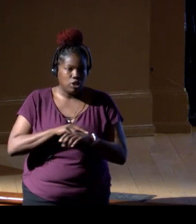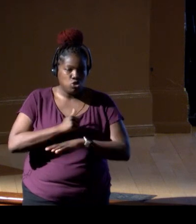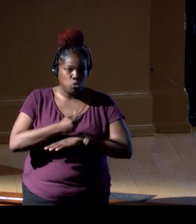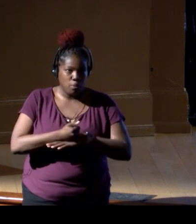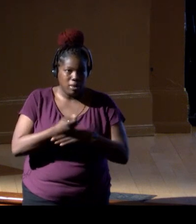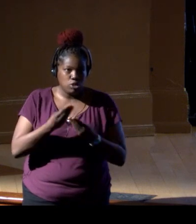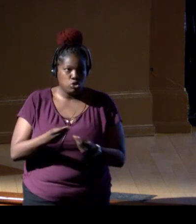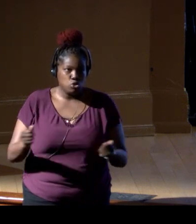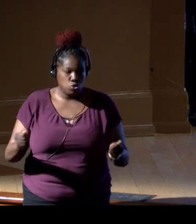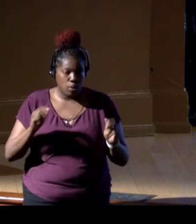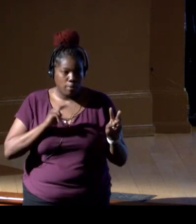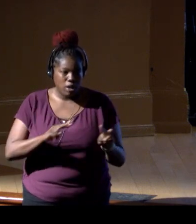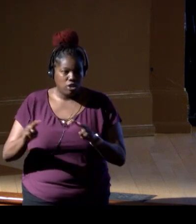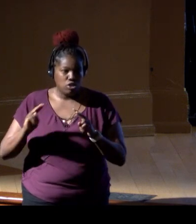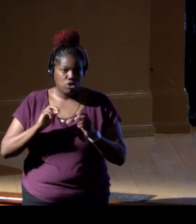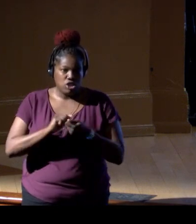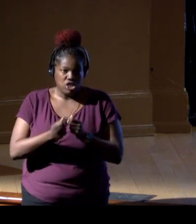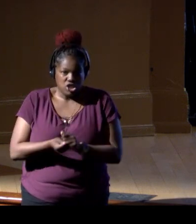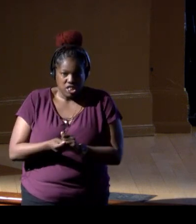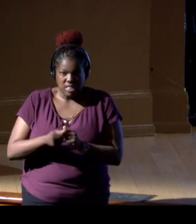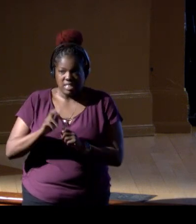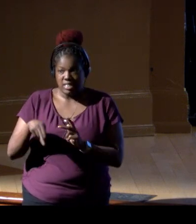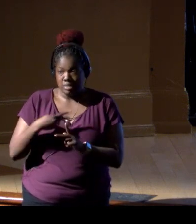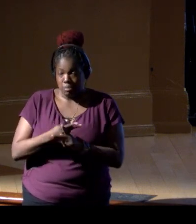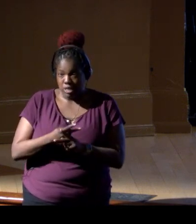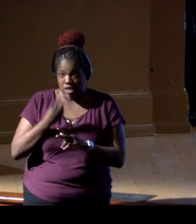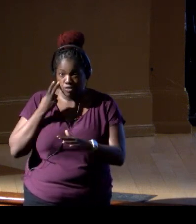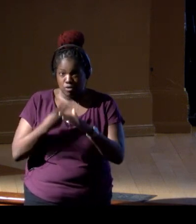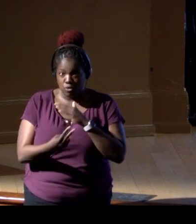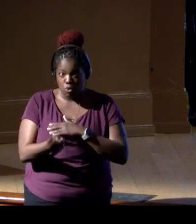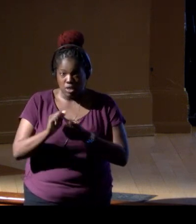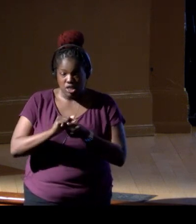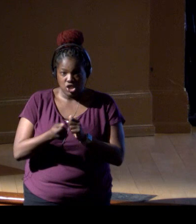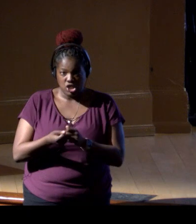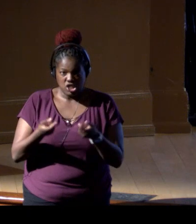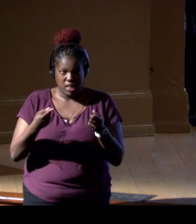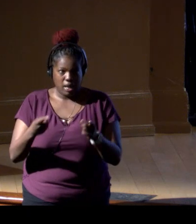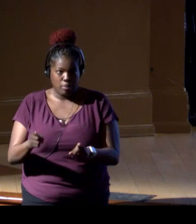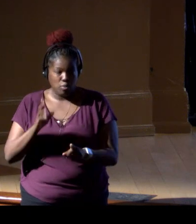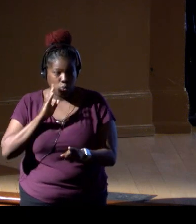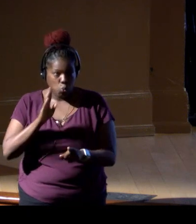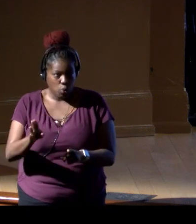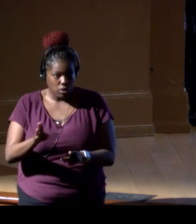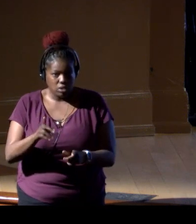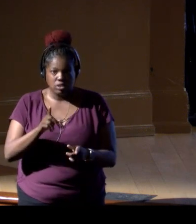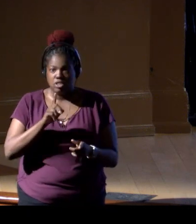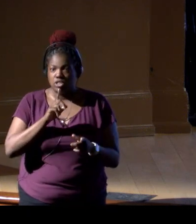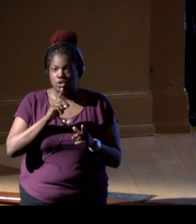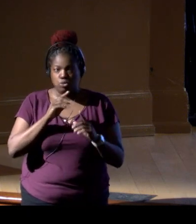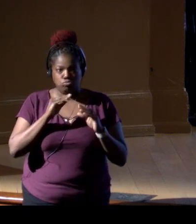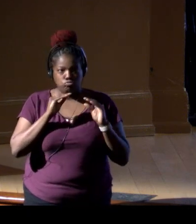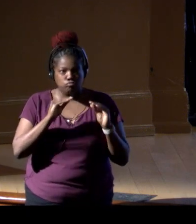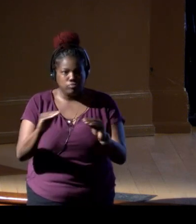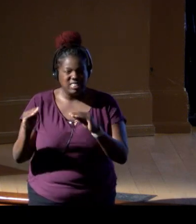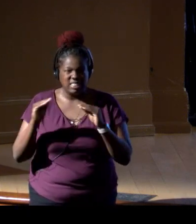monitor the changes in species, and forecast these changes to really inform our federal decision-making